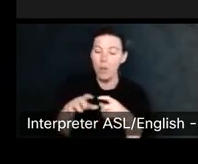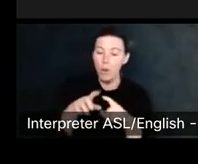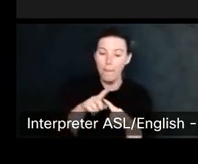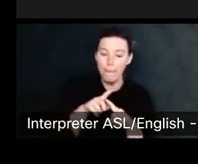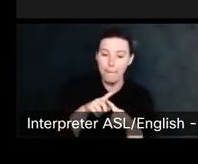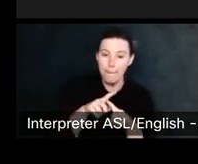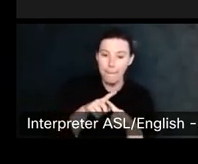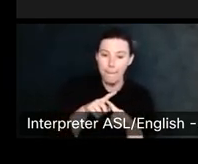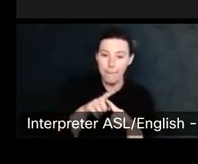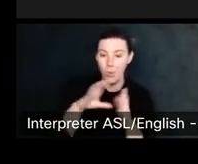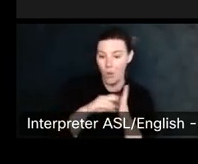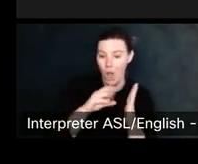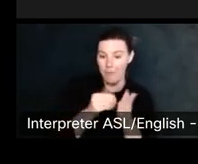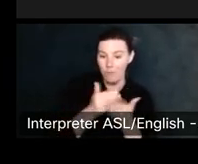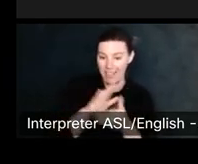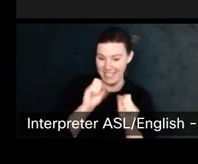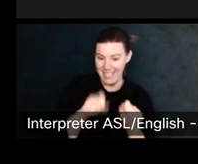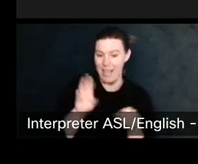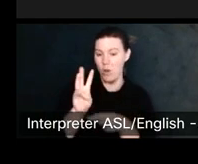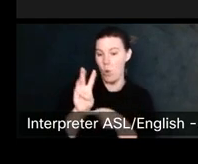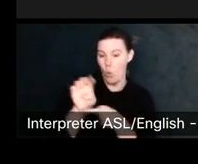Borrow rights cannot be, um.